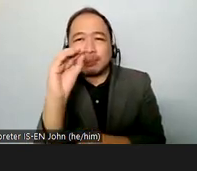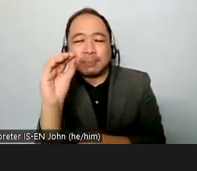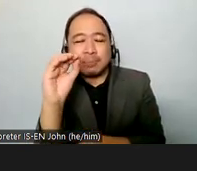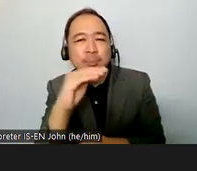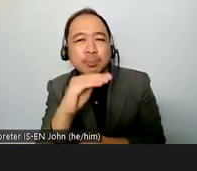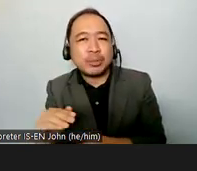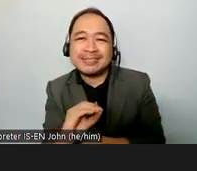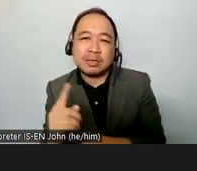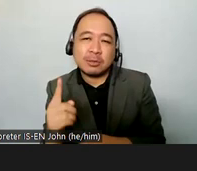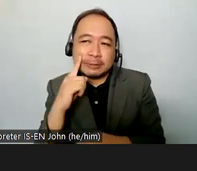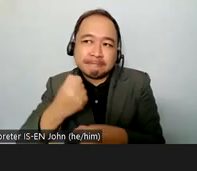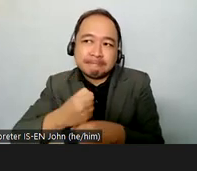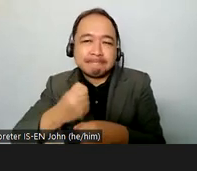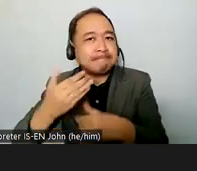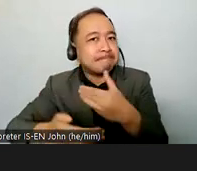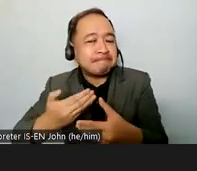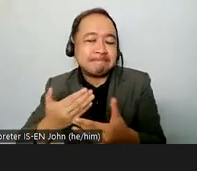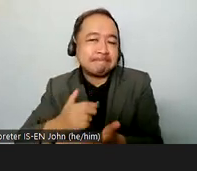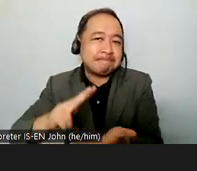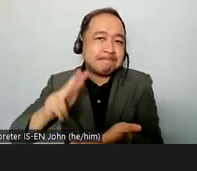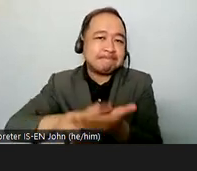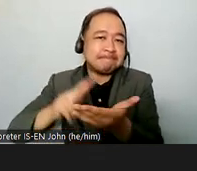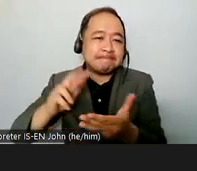so to start i'd like to ask each of our panelists from your really unique